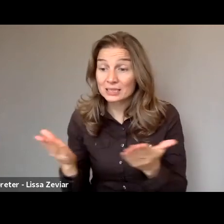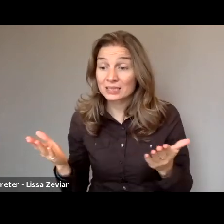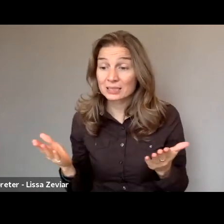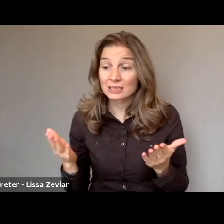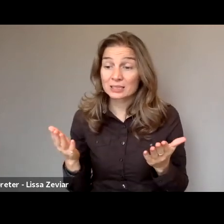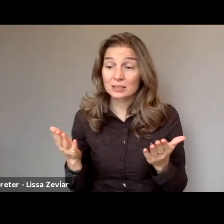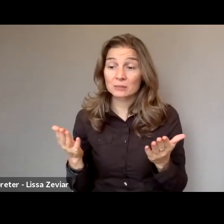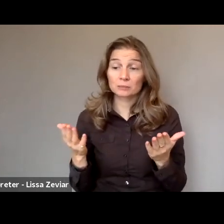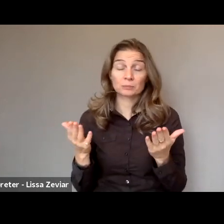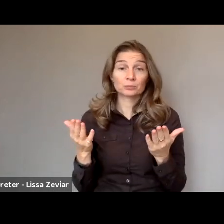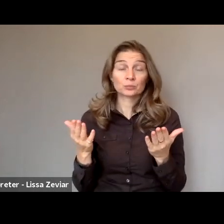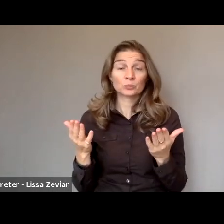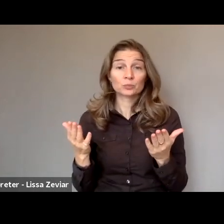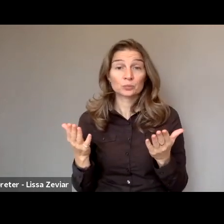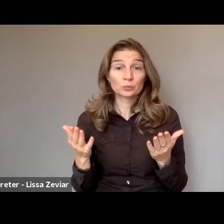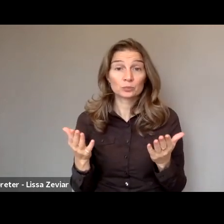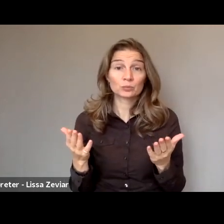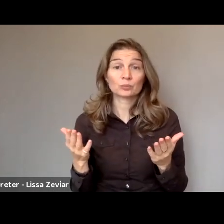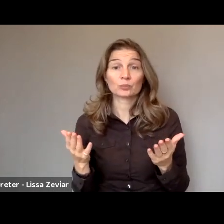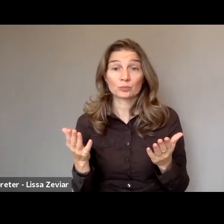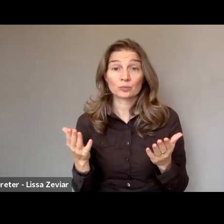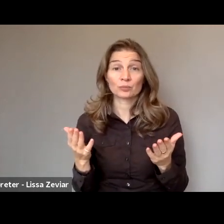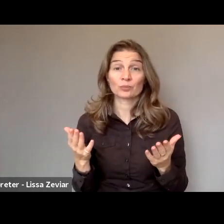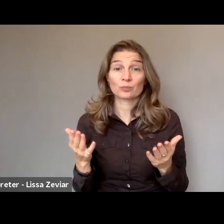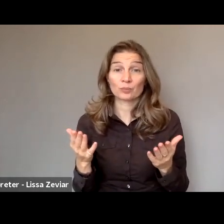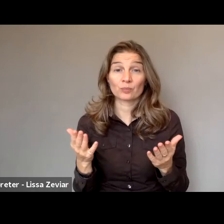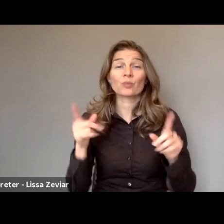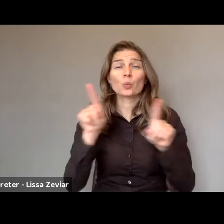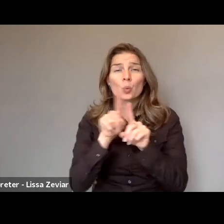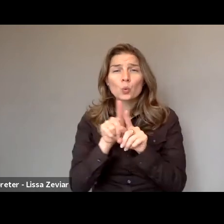we know women having particularly in situation of care during the crisis